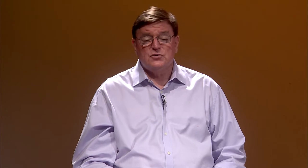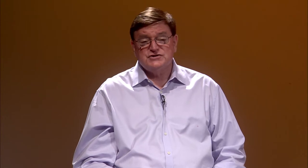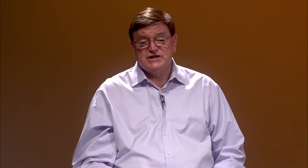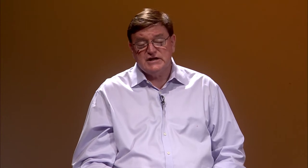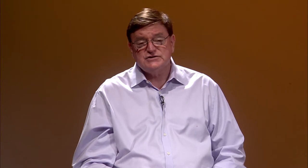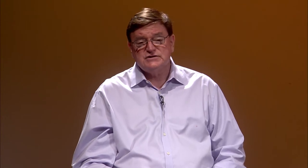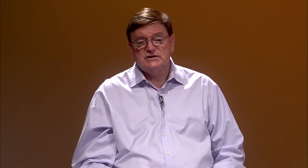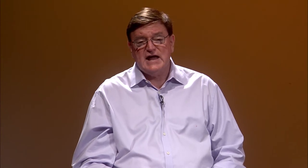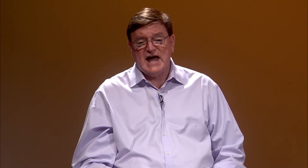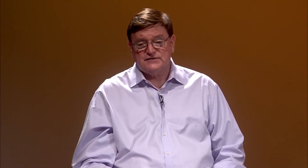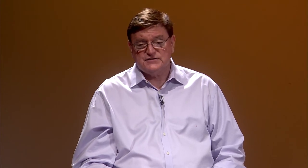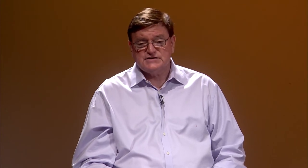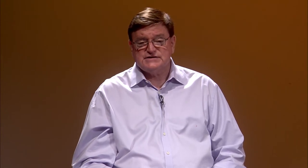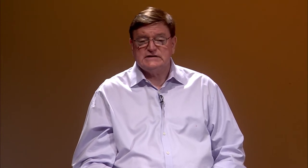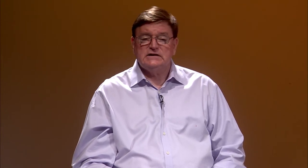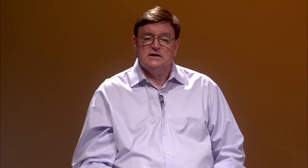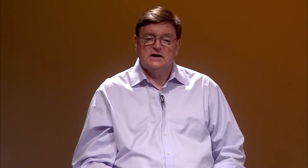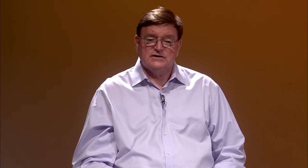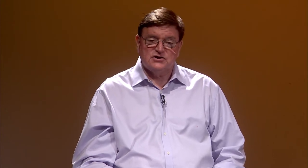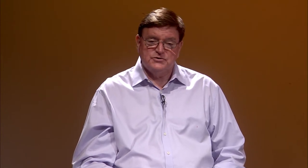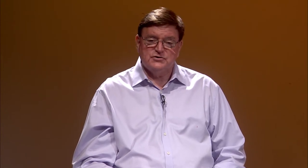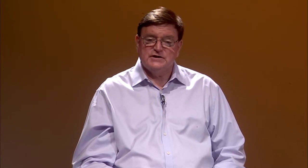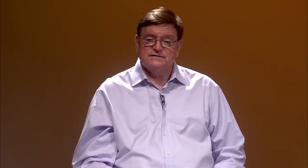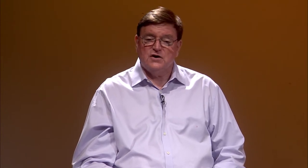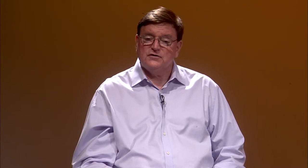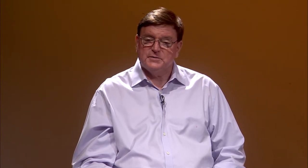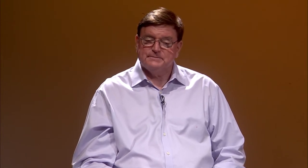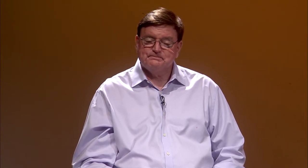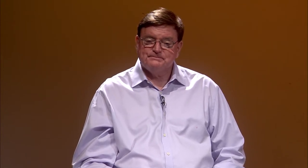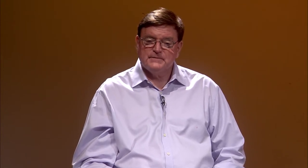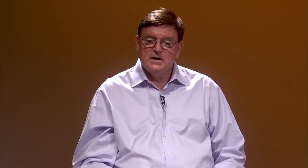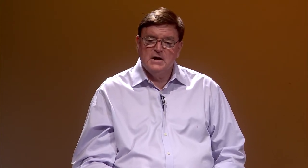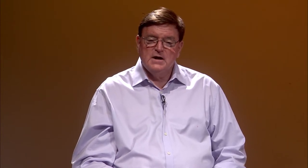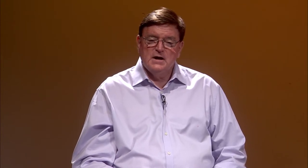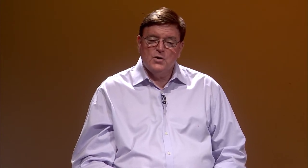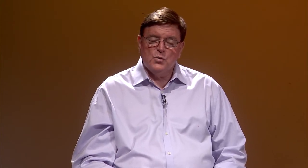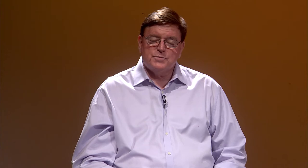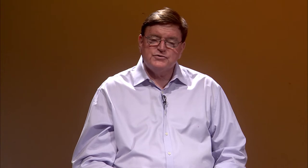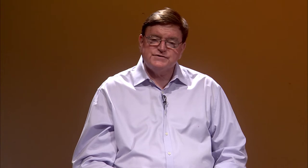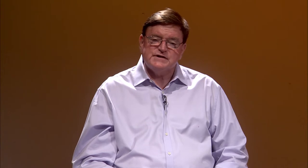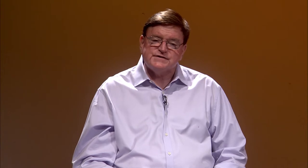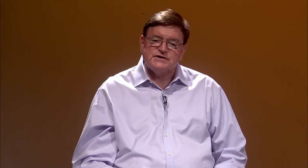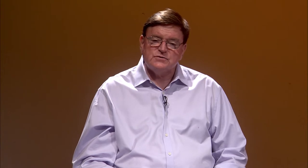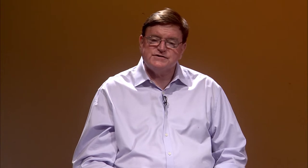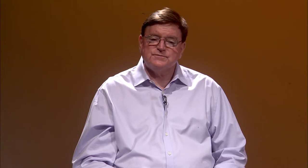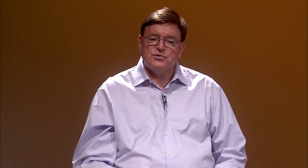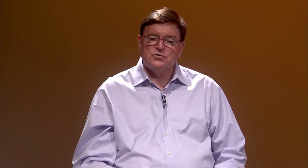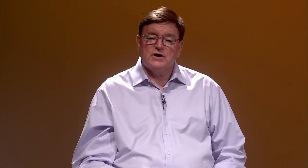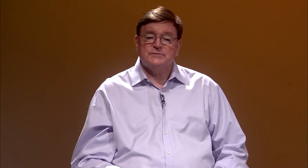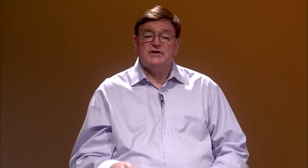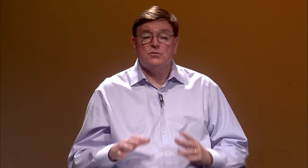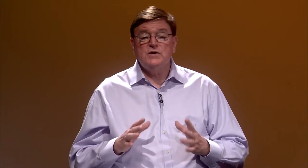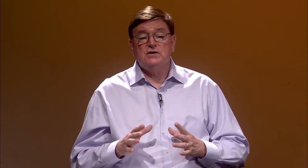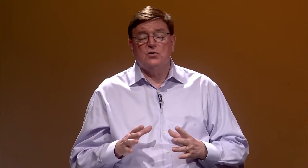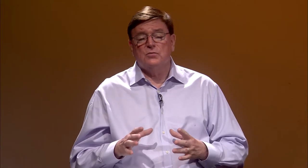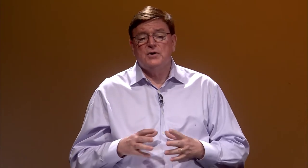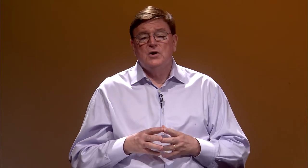through education, advocacy, and community involvement. We're producing a series of programs that we hope